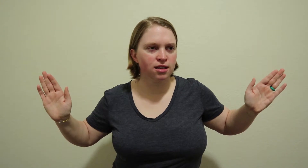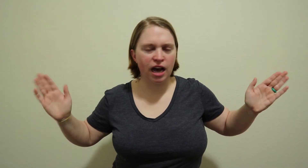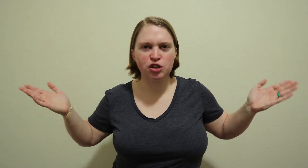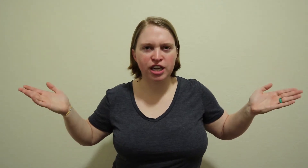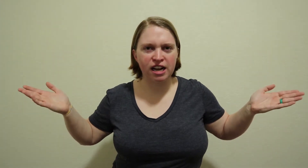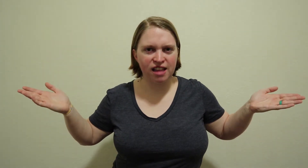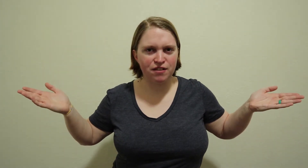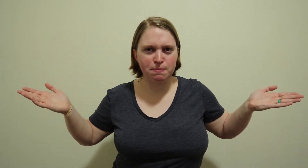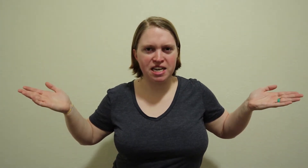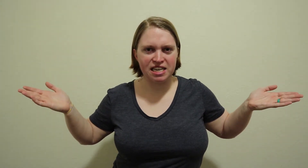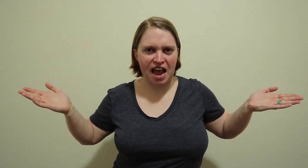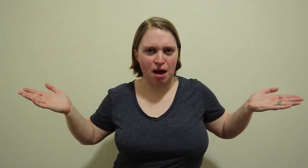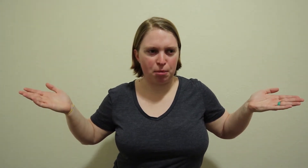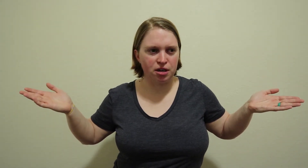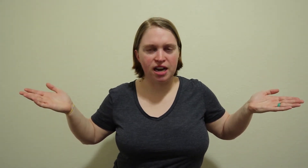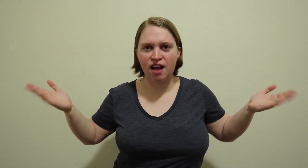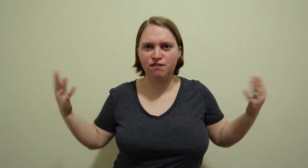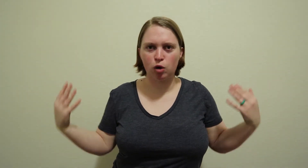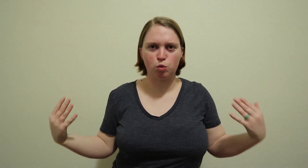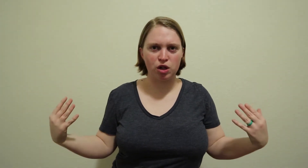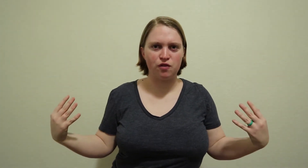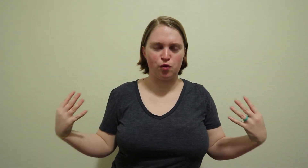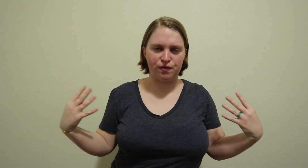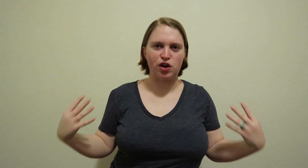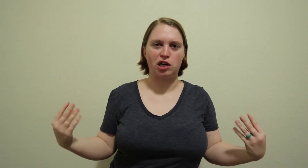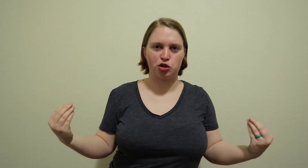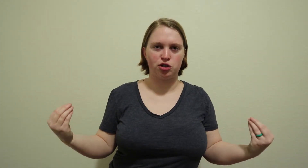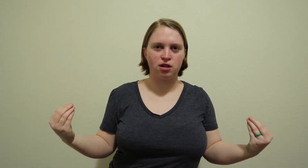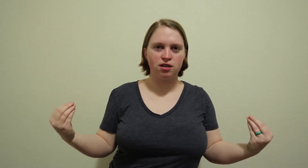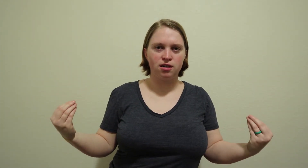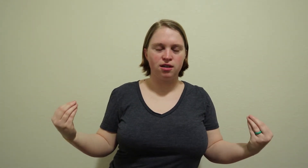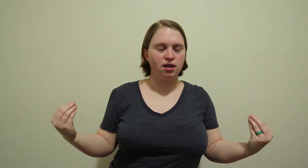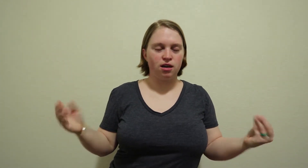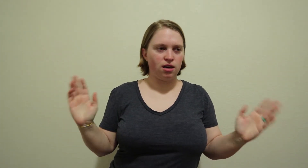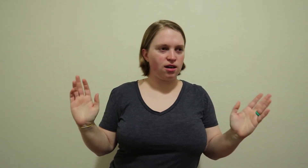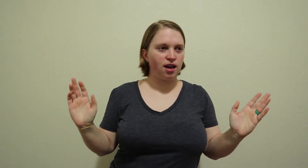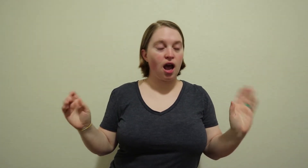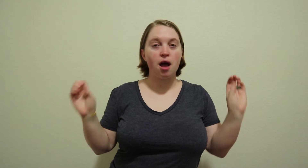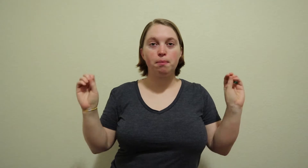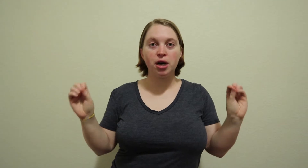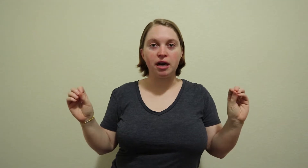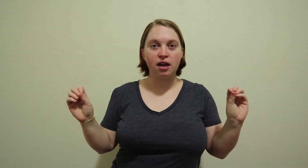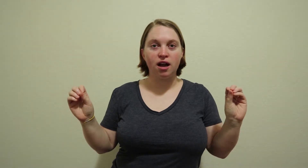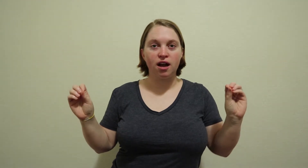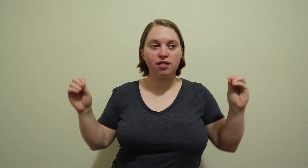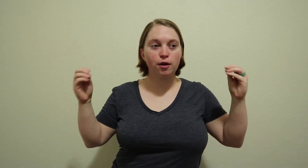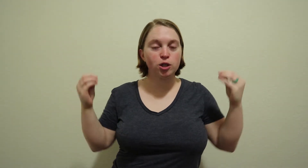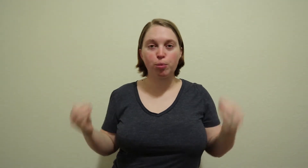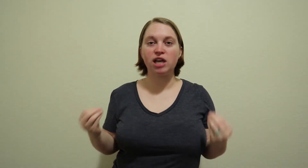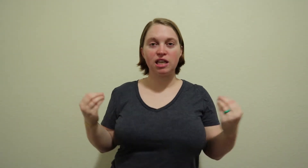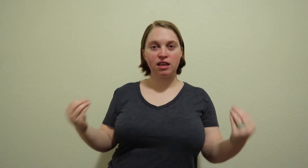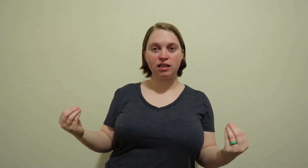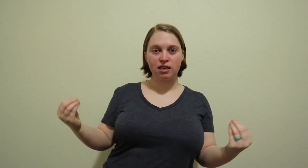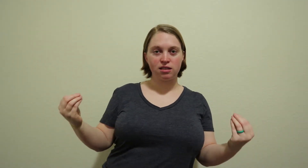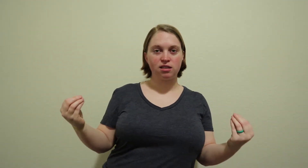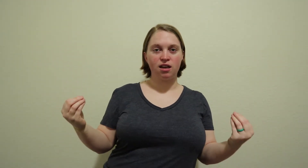I took a 11 minute nap and I felt really refreshed but the surprising thing is